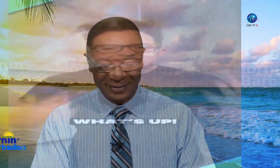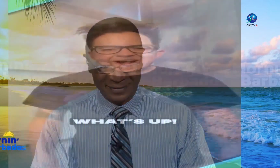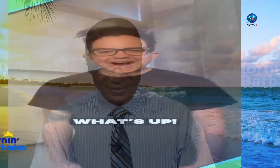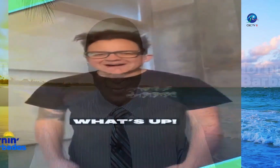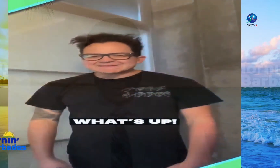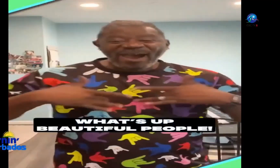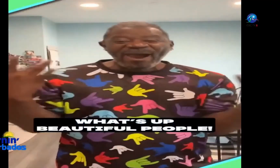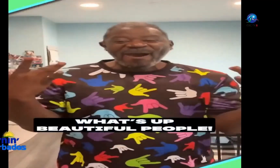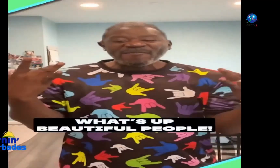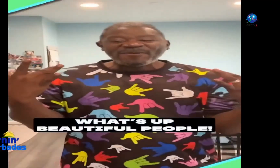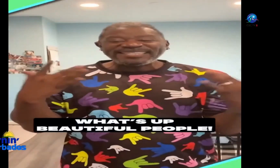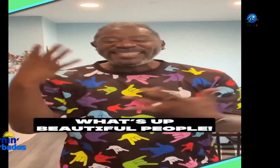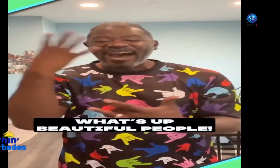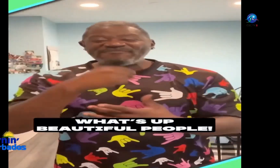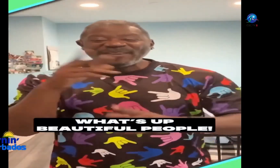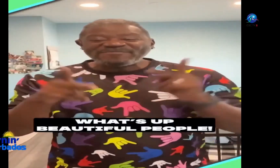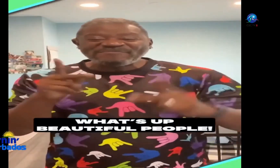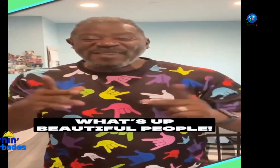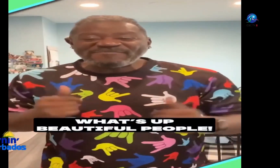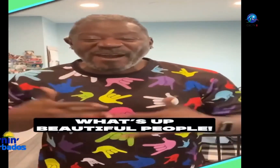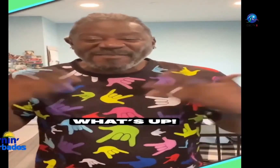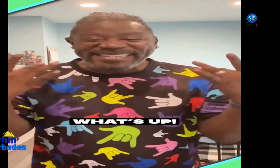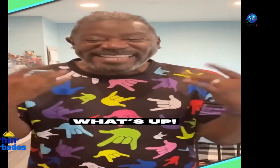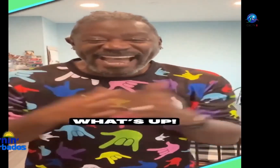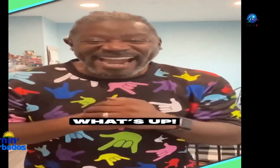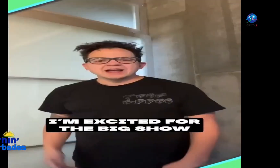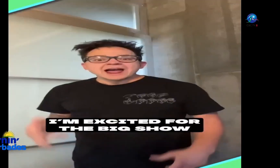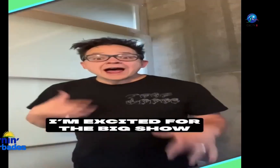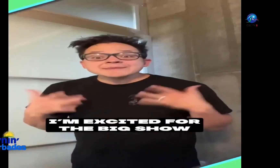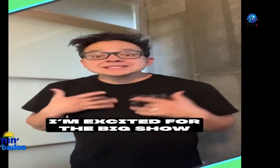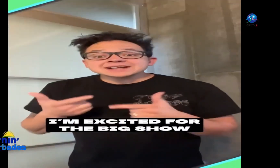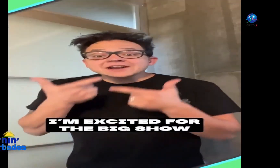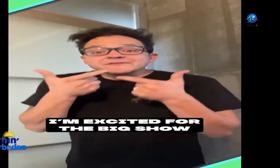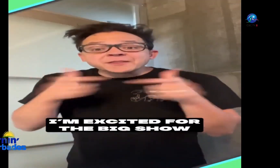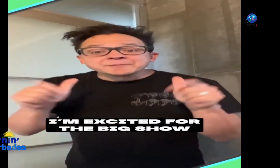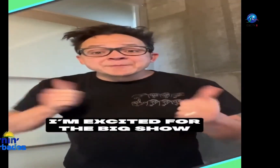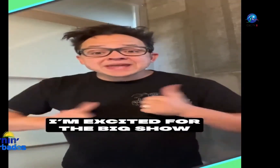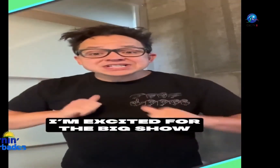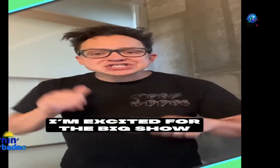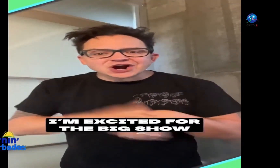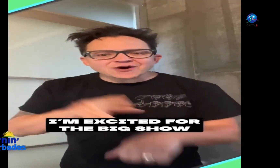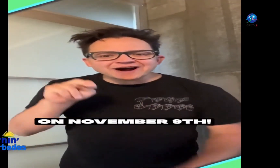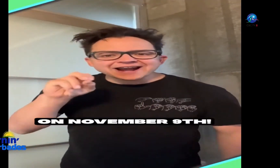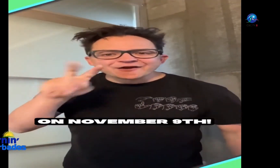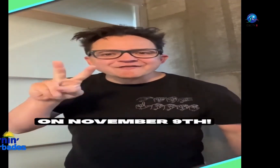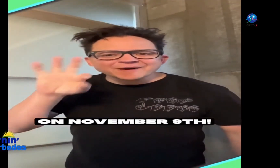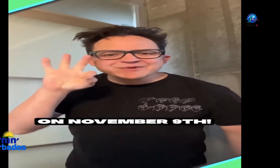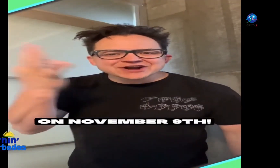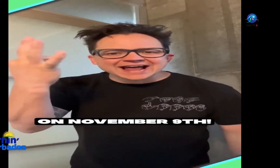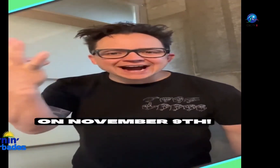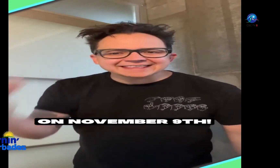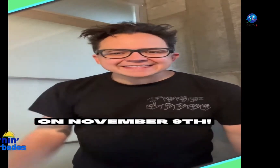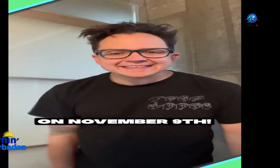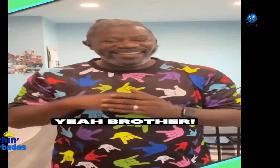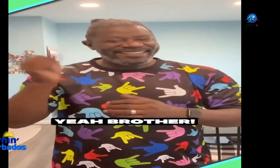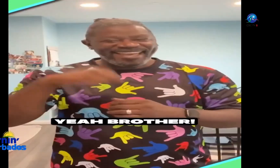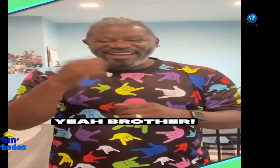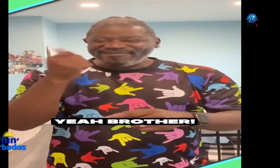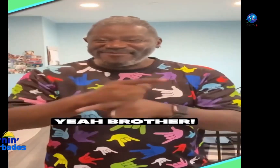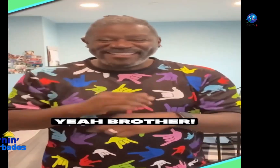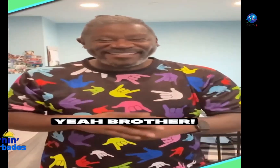sir what's up beautiful people I'm excited for the Big Show at November 9th yeah everybody